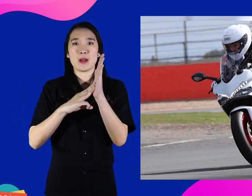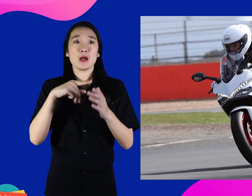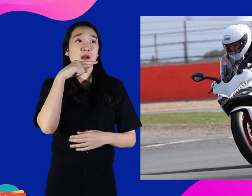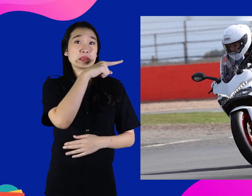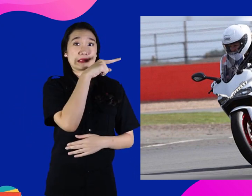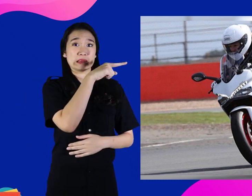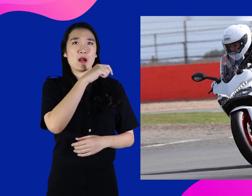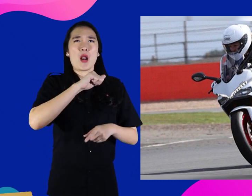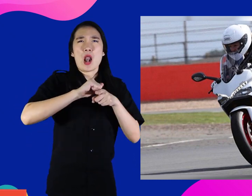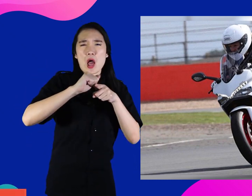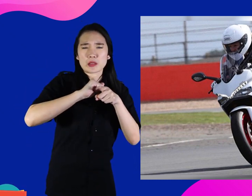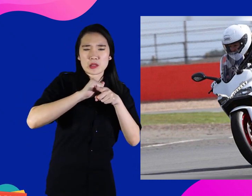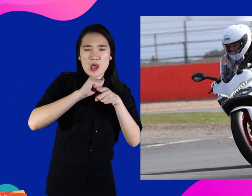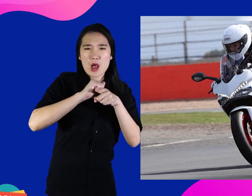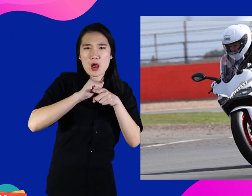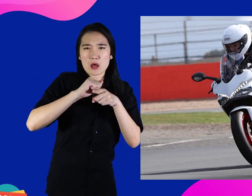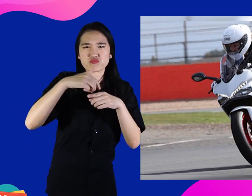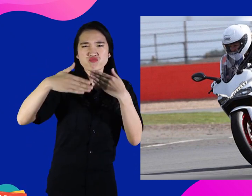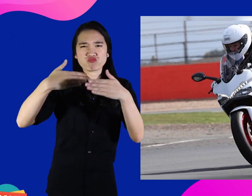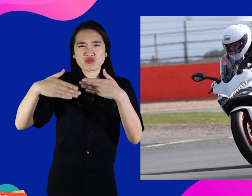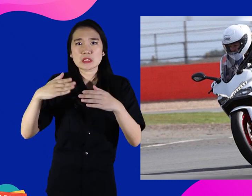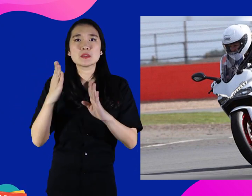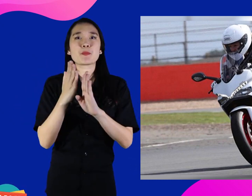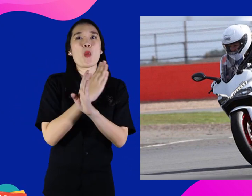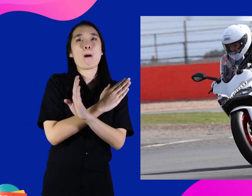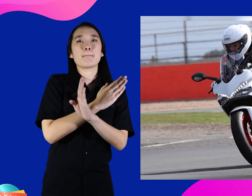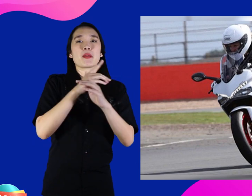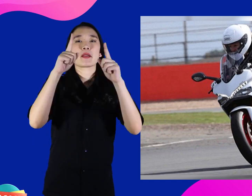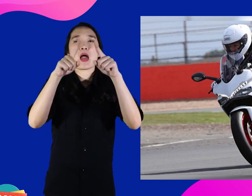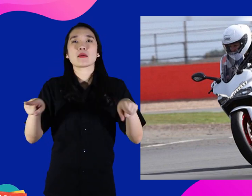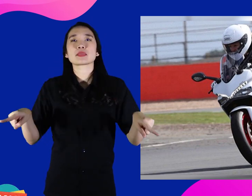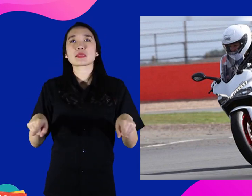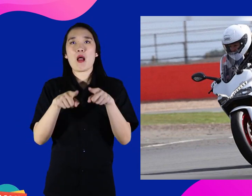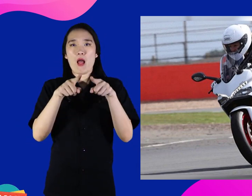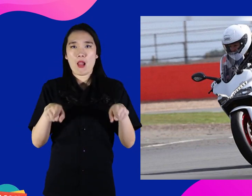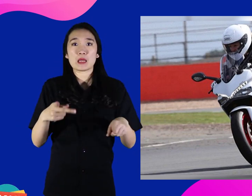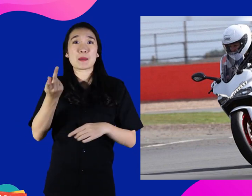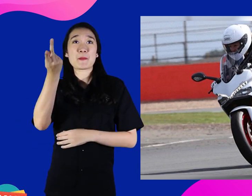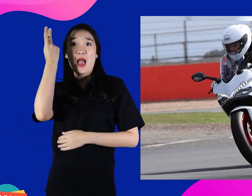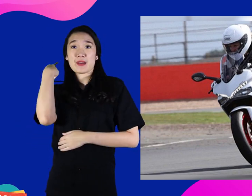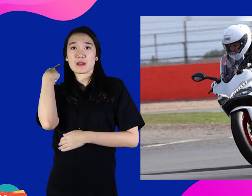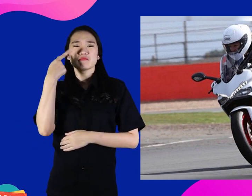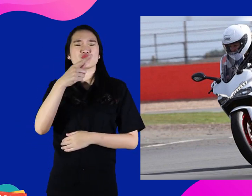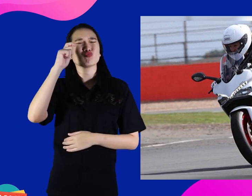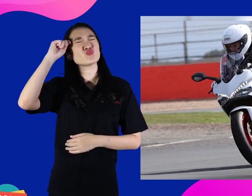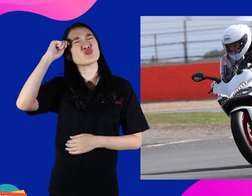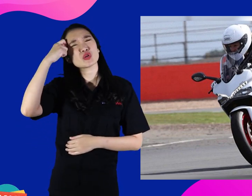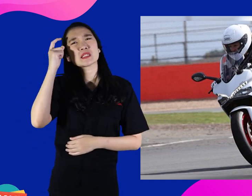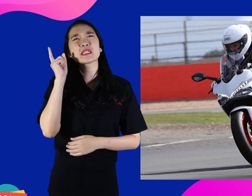Claire practiced before Christmas, and she was having a hard time